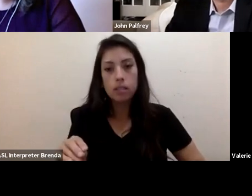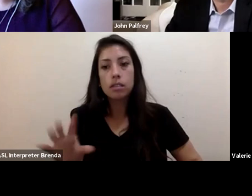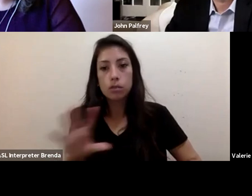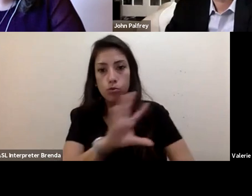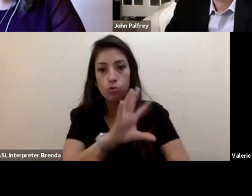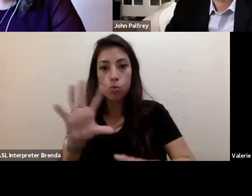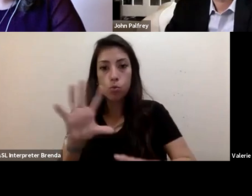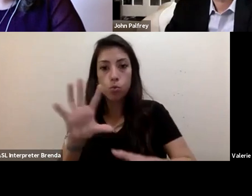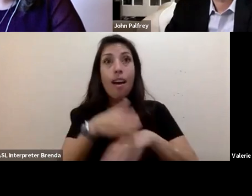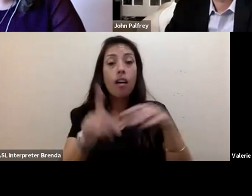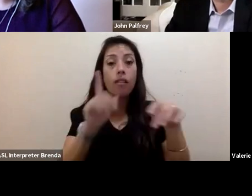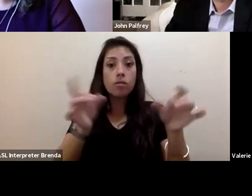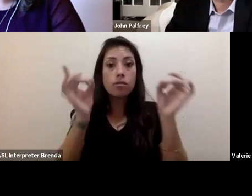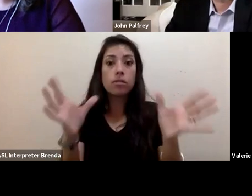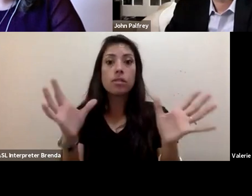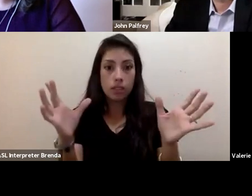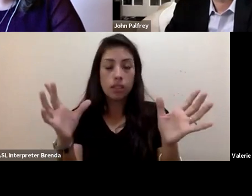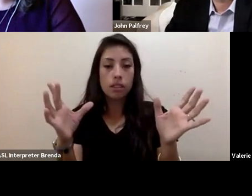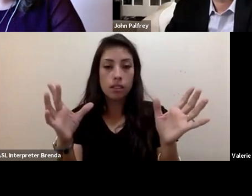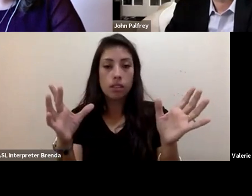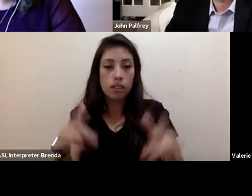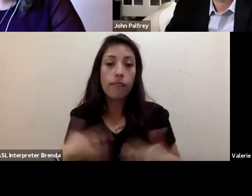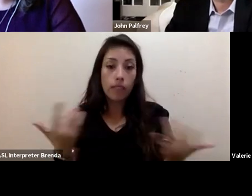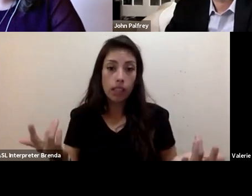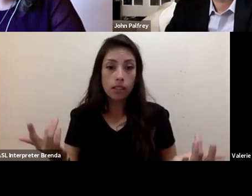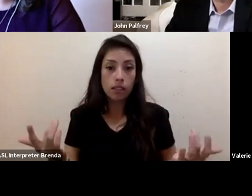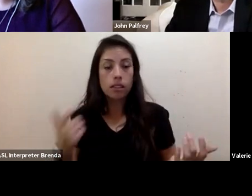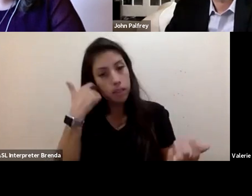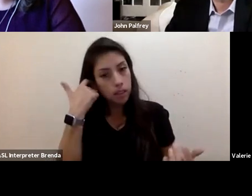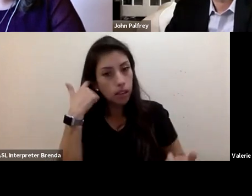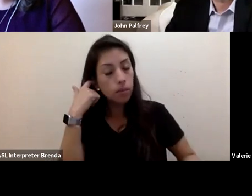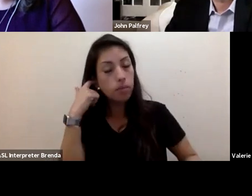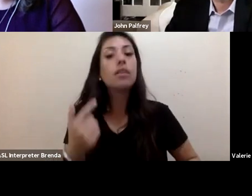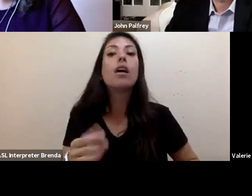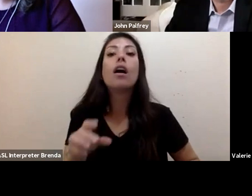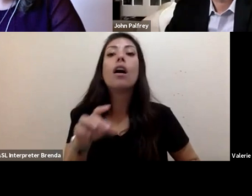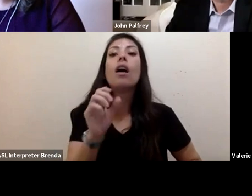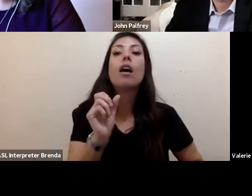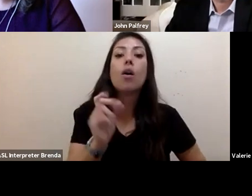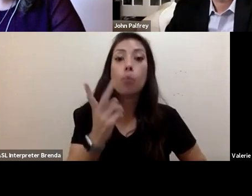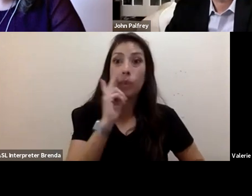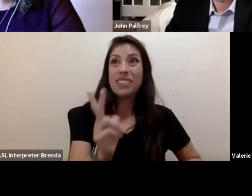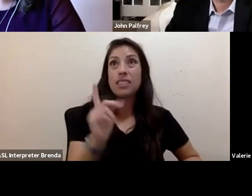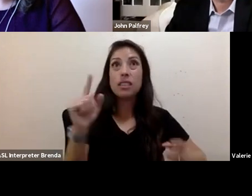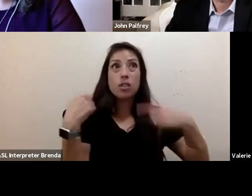of fatalities being people with disabilities or older adults. We've see this through hurricanes, we see this in wildfires,